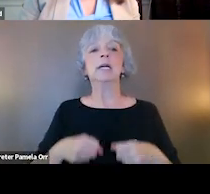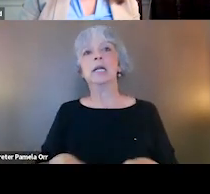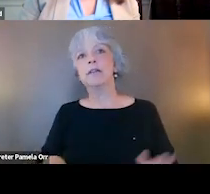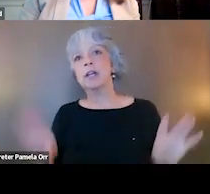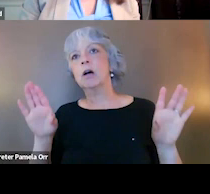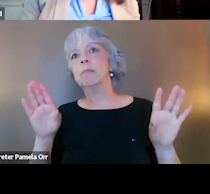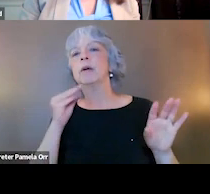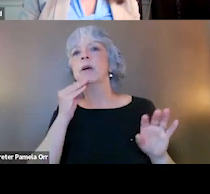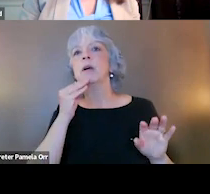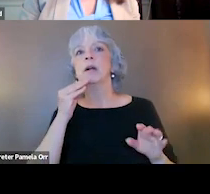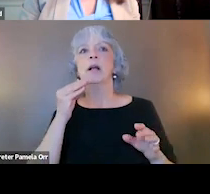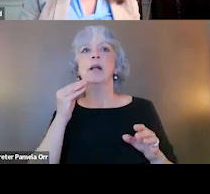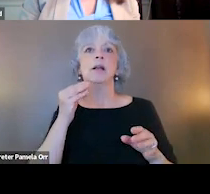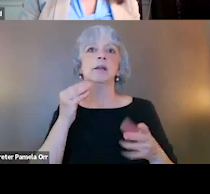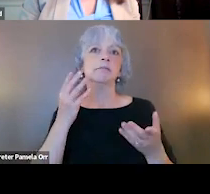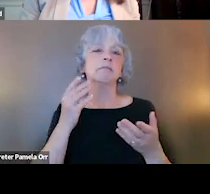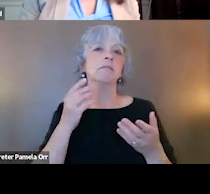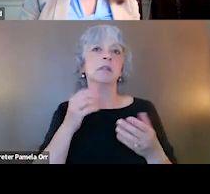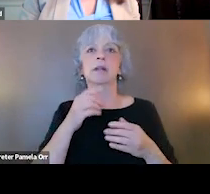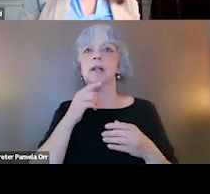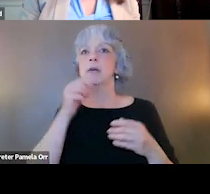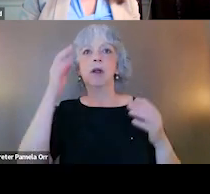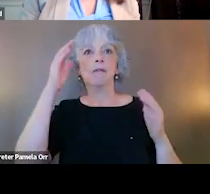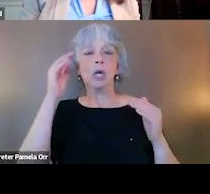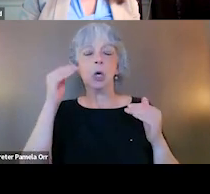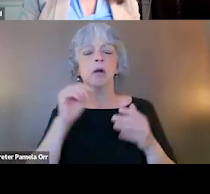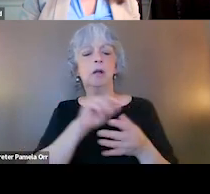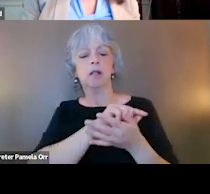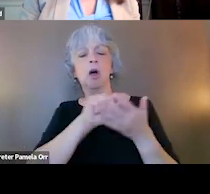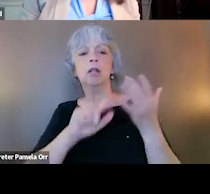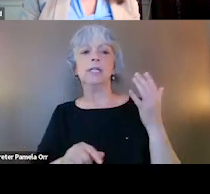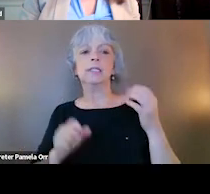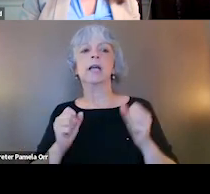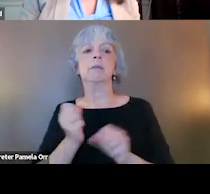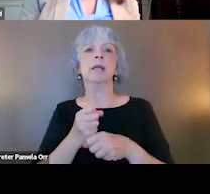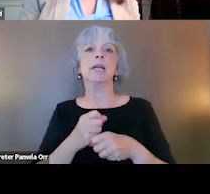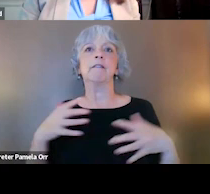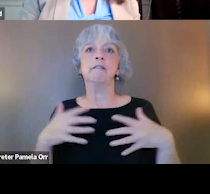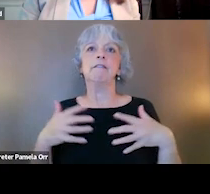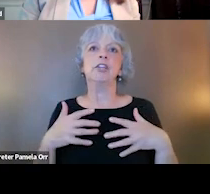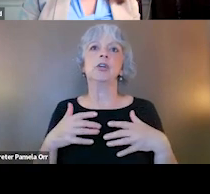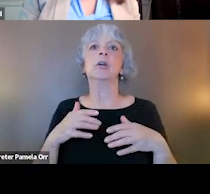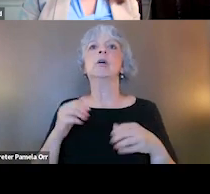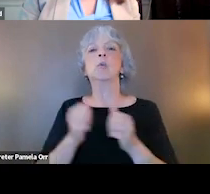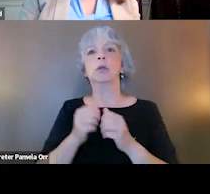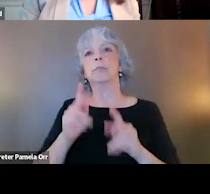oh sorry, hopelessness. And it's easy to understand how all of these things can create fear in individual with PTSD. Perhaps they're afraid